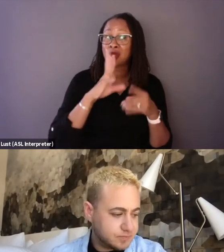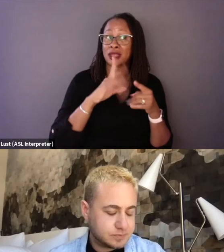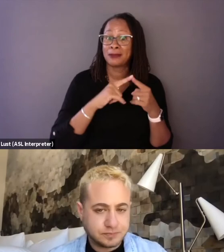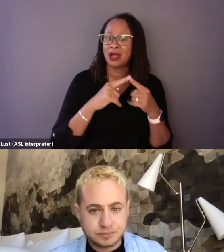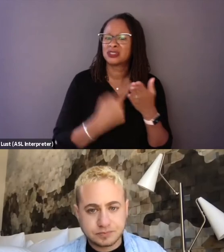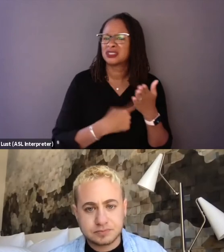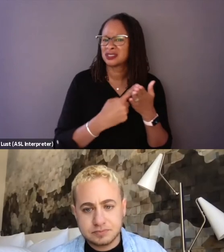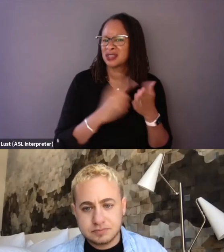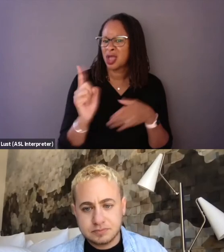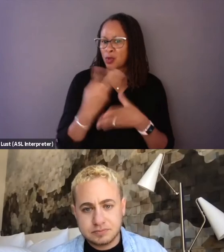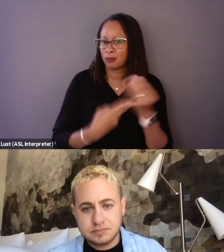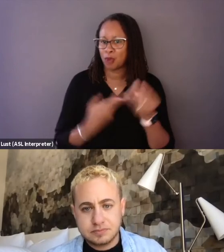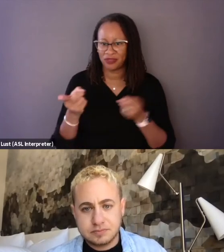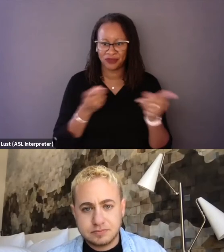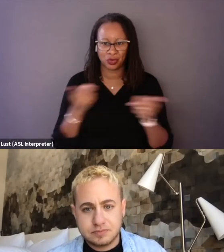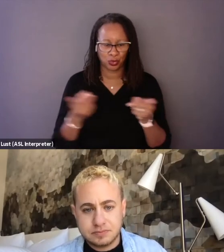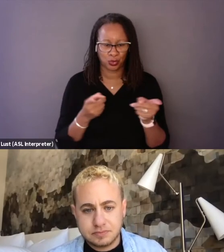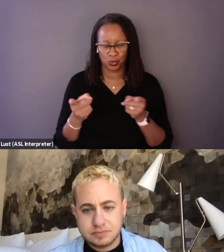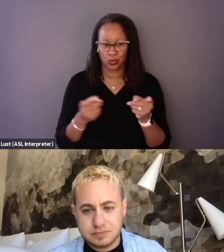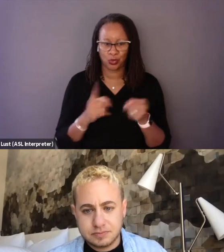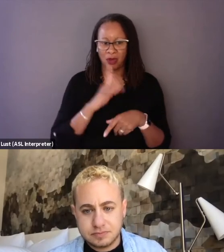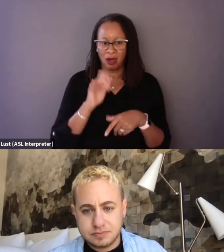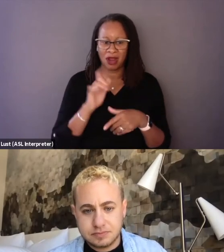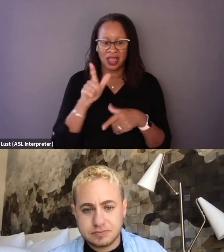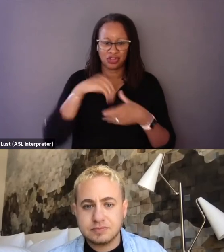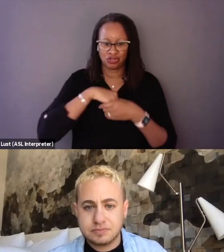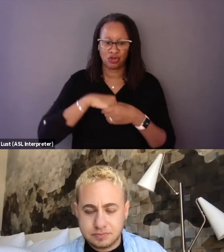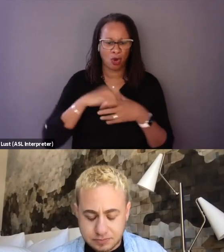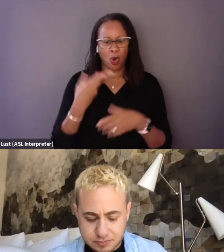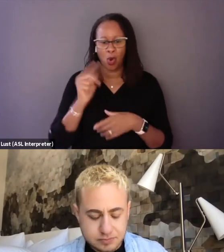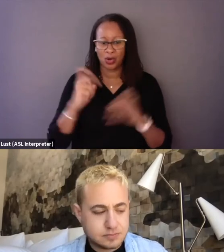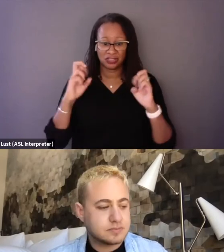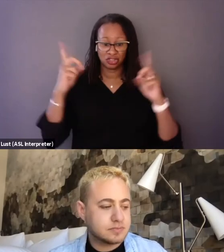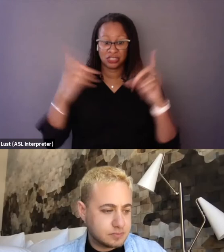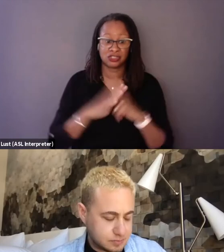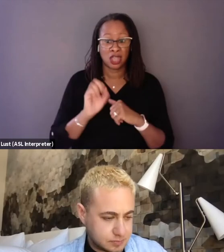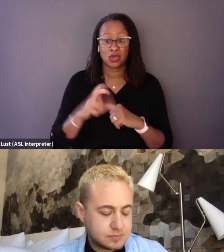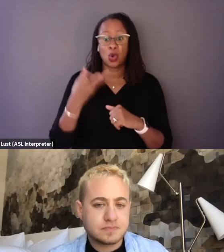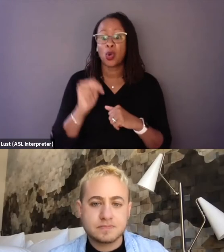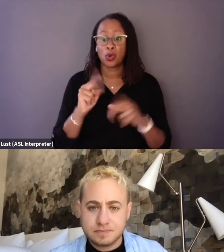where both of you were in kind of your own educations and your own places at the start